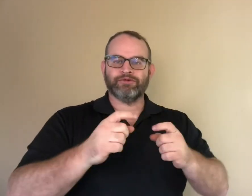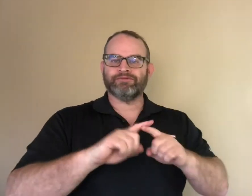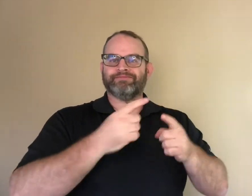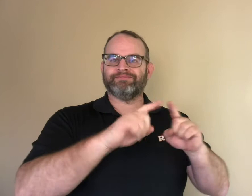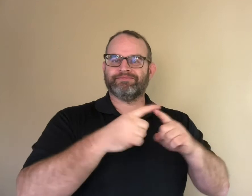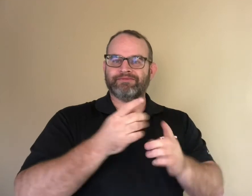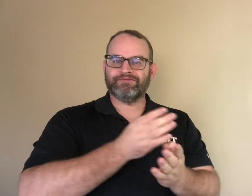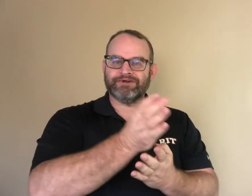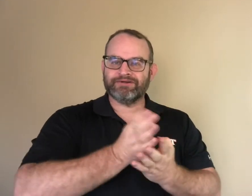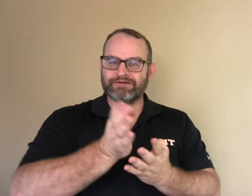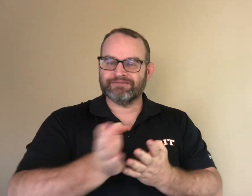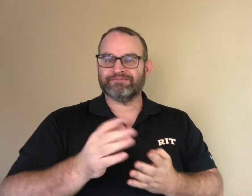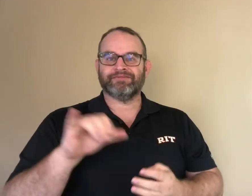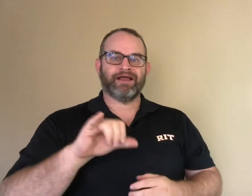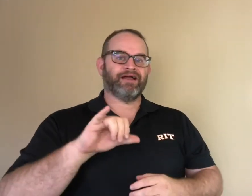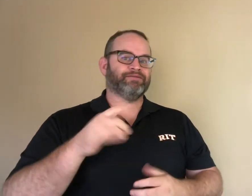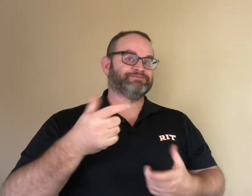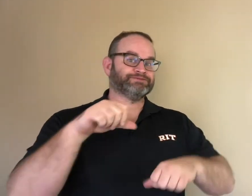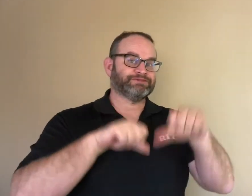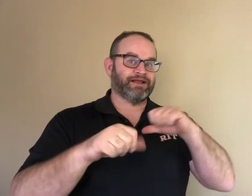Deaf people have contributed to different fields of knowledge,